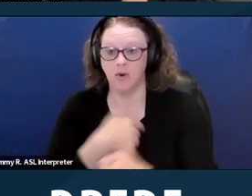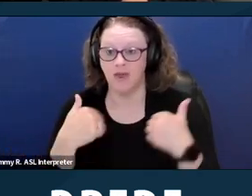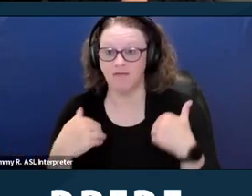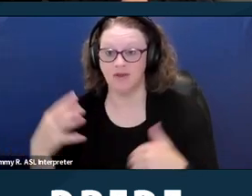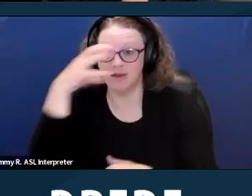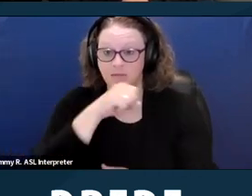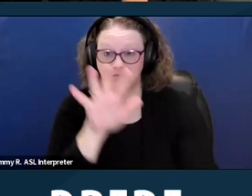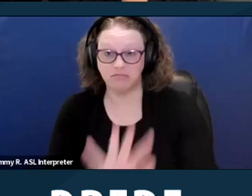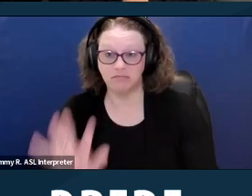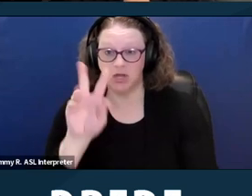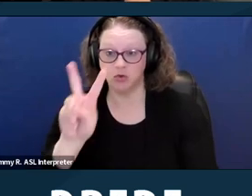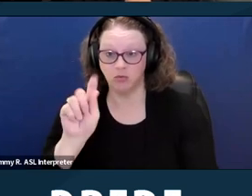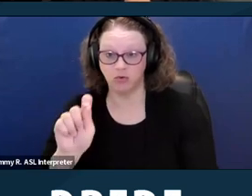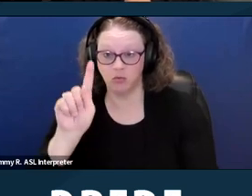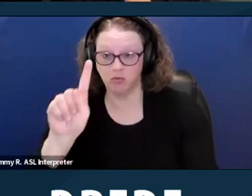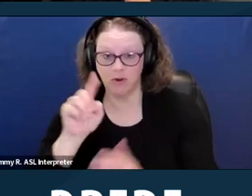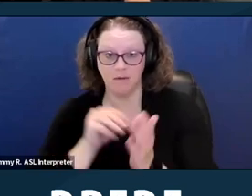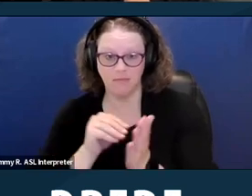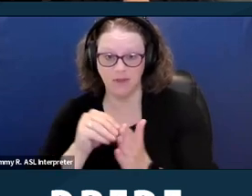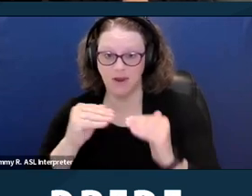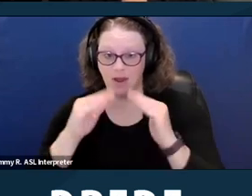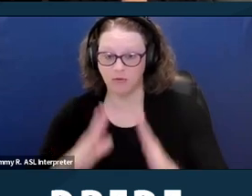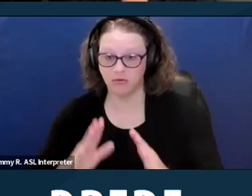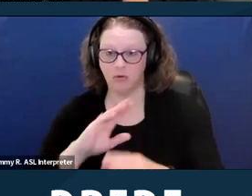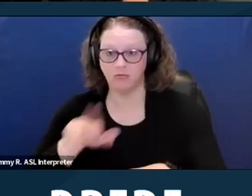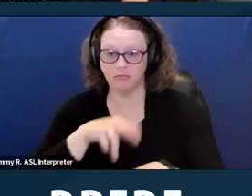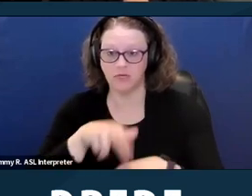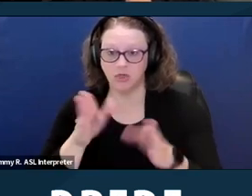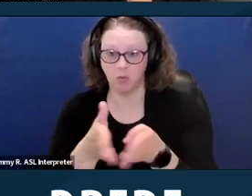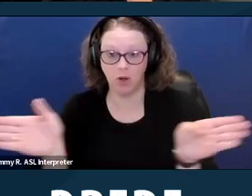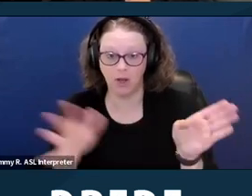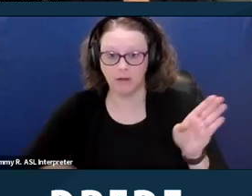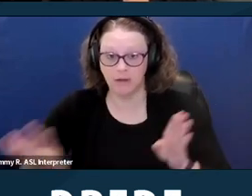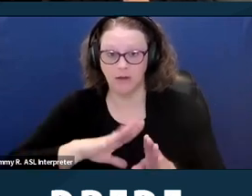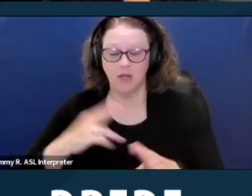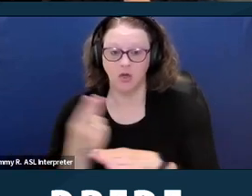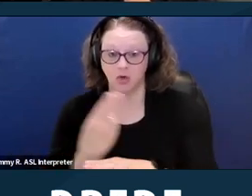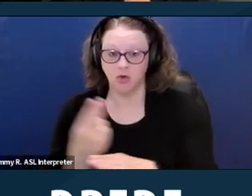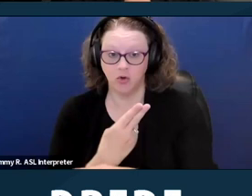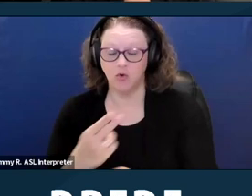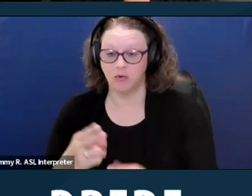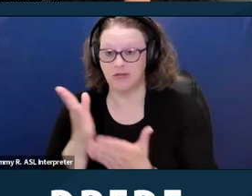are eligible and utilize Section Eight assistance and that 35% of those households include